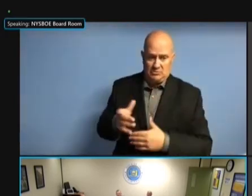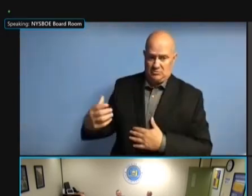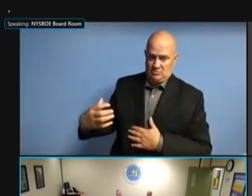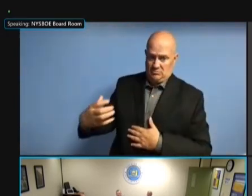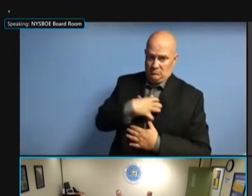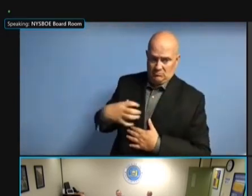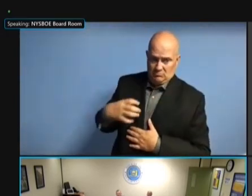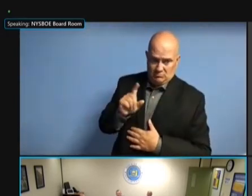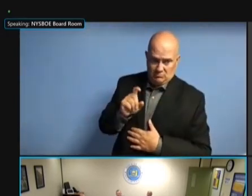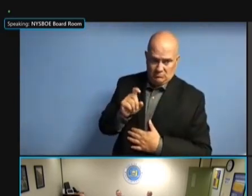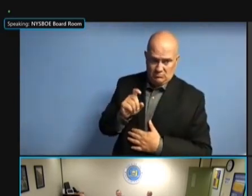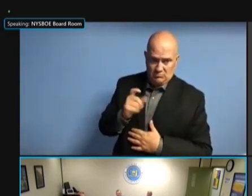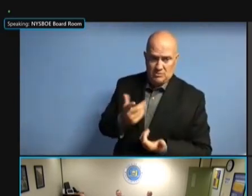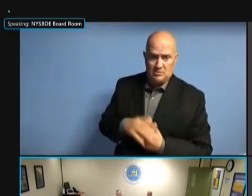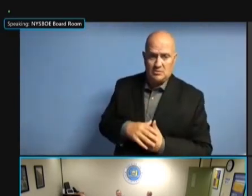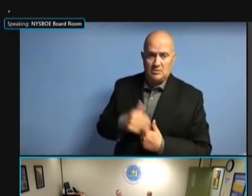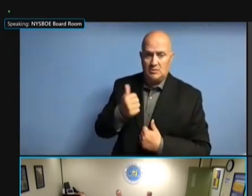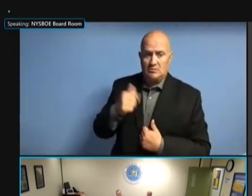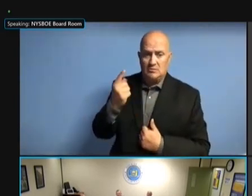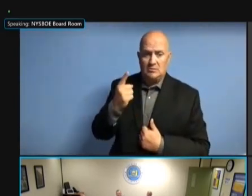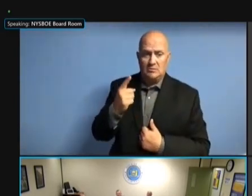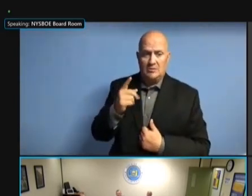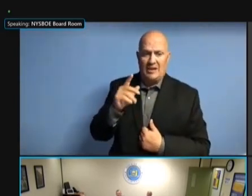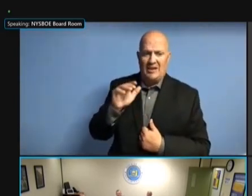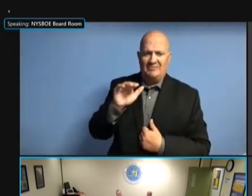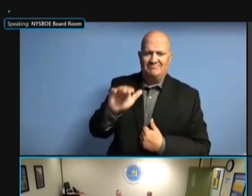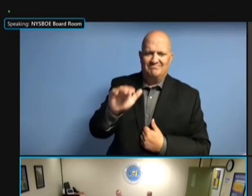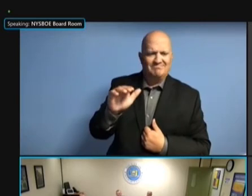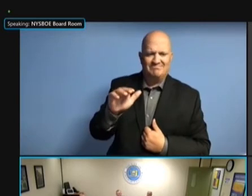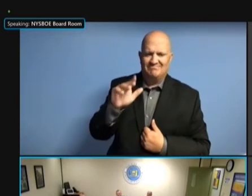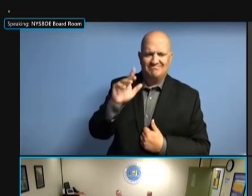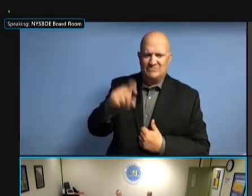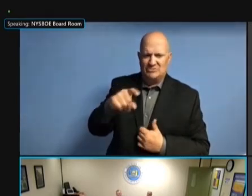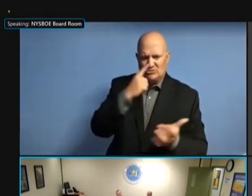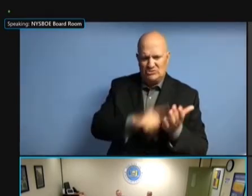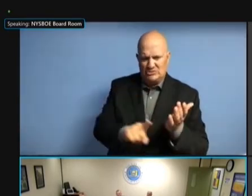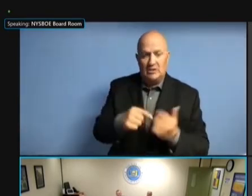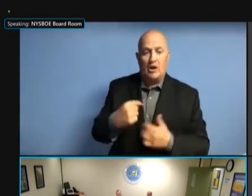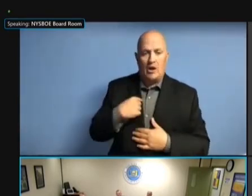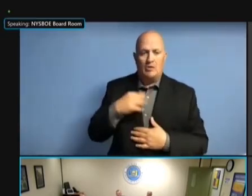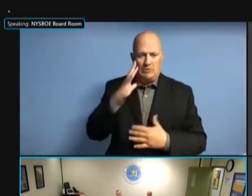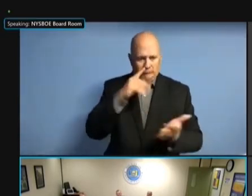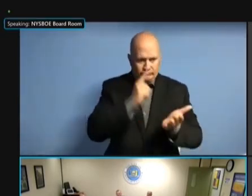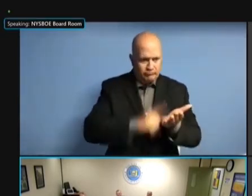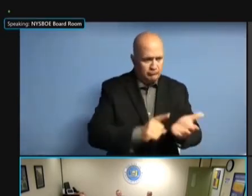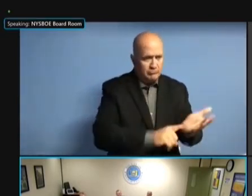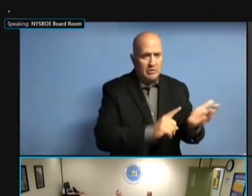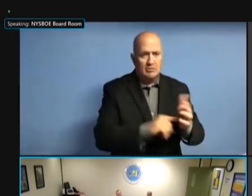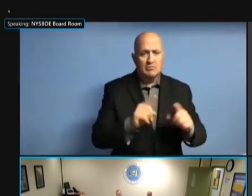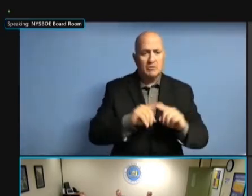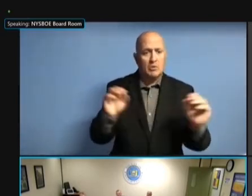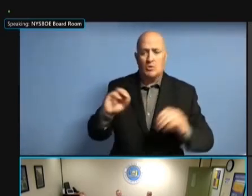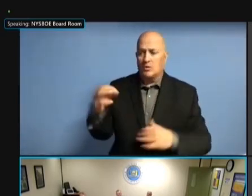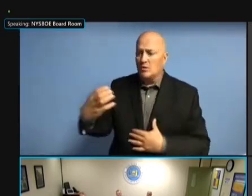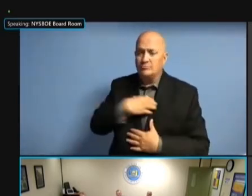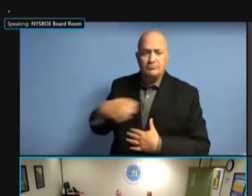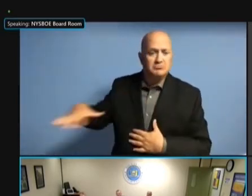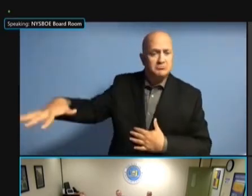OR IF ANYONE WANTED US TO LOOK INTO, WE WOULD DELVE DEEPER, OR IF ANYONE WANTED US TO LOOK INTO, WE WOULD DELVE DEEPER, BUT INTO, WE WOULD DELVE DEEPER, BUT INTO, WE WOULD DELVE DEEPER, BUT FOR INTO, WE WOULD DELVE DEEPER, BUT FOR NOW INTO, WE WOULD DELVE DEEPER, BUT FOR NOW WE INTO, WE WOULD DELVE DEEPER, BUT FOR NOW WE WOULD INTO, WE WOULD DELVE DEEPER, BUT FOR NOW WE WOULD JUST INTO, WE WOULD DELVE DEEPER, BUT FOR NOW WE WOULD JUST REVIEW INTO, WE WOULD DELVE DEEPER, BUT FOR NOW WE WOULD JUST REVIEW THE FOR NOW WE WOULD JUST REVIEW THE FOR NOW WE WOULD JUST REVIEW THE FILINGS, FOR NOW WE WOULD JUST REVIEW THE FILINGS, WHAT FOR NOW WE WOULD JUST REVIEW THE FILINGS, WHAT THEY FOR NOW WE WOULD JUST REVIEW THE FILINGS, WHAT THEY ARE, FOR NOW WE WOULD JUST REVIEW THE FILINGS, WHAT THEY ARE, UNLESS FILINGS, WHAT THEY ARE, UNLESS FILINGS, WHAT THEY ARE, UNLESS IT FILINGS, WHAT THEY ARE, UNLESS IT SAYS FILINGS, WHAT THEY ARE, UNLESS IT SAYS UNLAWFULLY FILINGS, WHAT THEY ARE, UNLESS IT SAYS UNLAWFULLY USED FILINGS, WHAT THEY ARE, UNLESS IT SAYS UNLAWFULLY USED FUNDS, IT SAYS UNLAWFULLY USED FUNDS, IT SAYS UNLAWFULLY USED FUNDS, WE IT SAYS UNLAWFULLY USED FUNDS, WE PROBABLY IT SAYS UNLAWFULLY USED FUNDS, WE PROBABLY AREN'T IT SAYS UNLAWFULLY USED FUNDS, WE PROBABLY AREN'T GOING